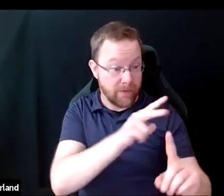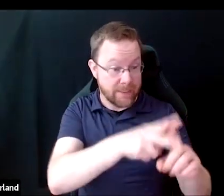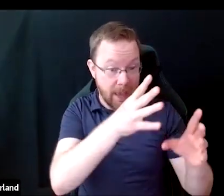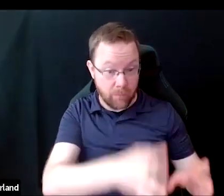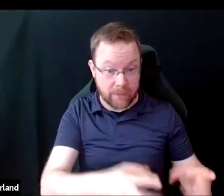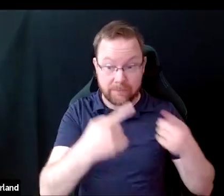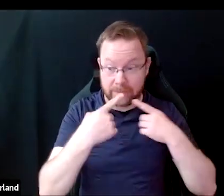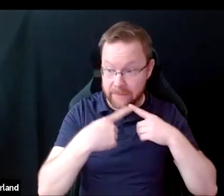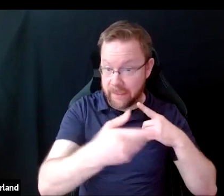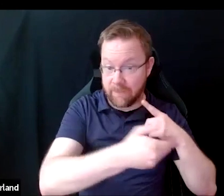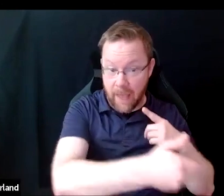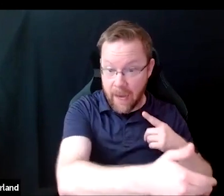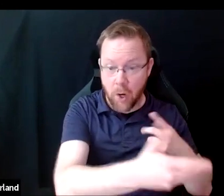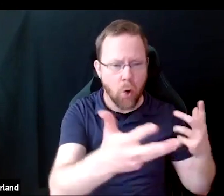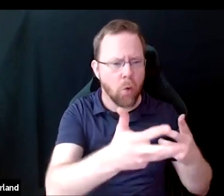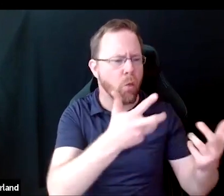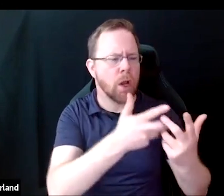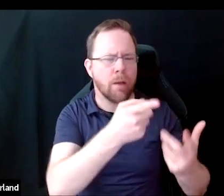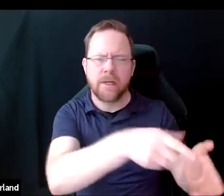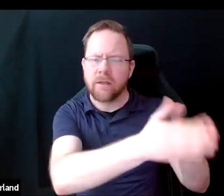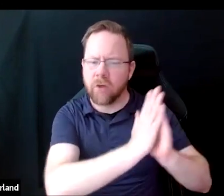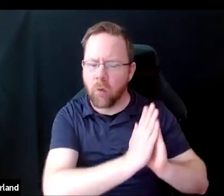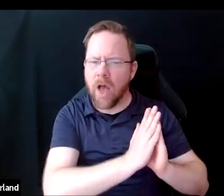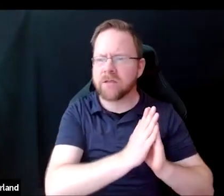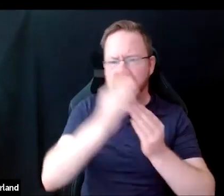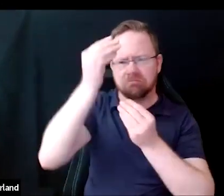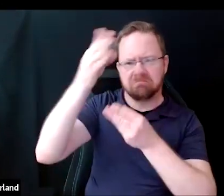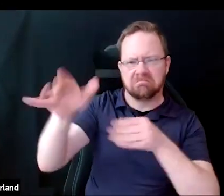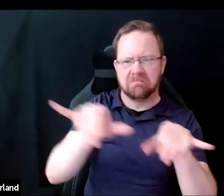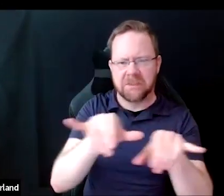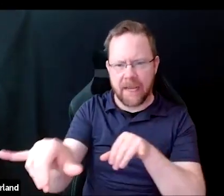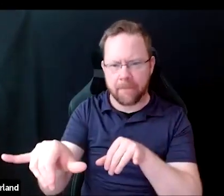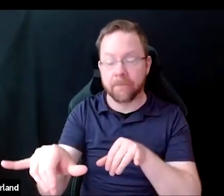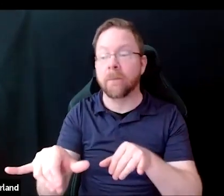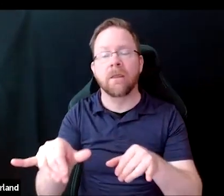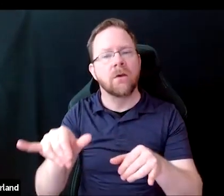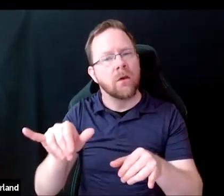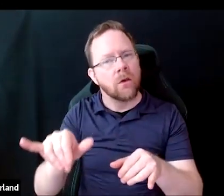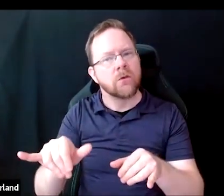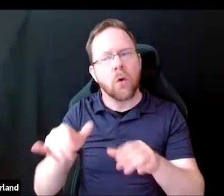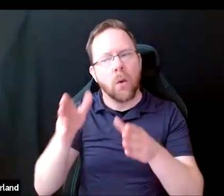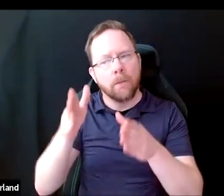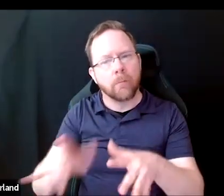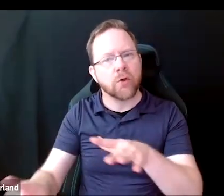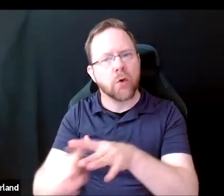This is to ensure interviewees that requesting accommodations will not adversely affect their chances of success